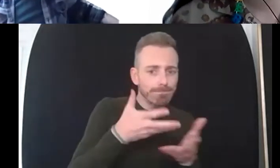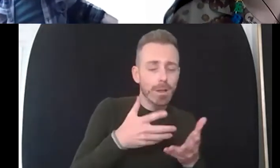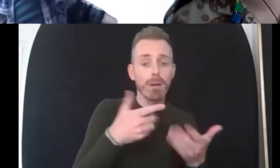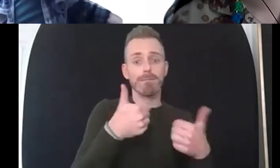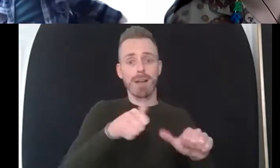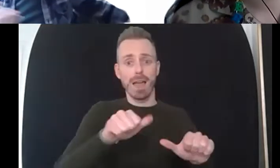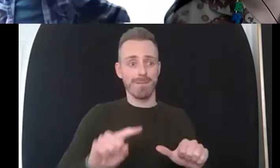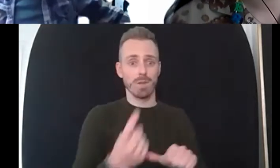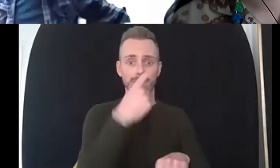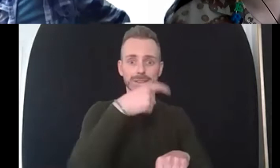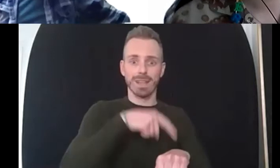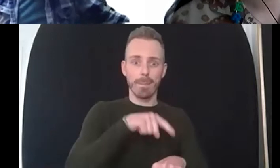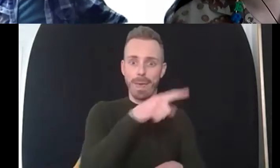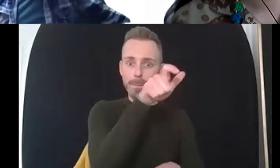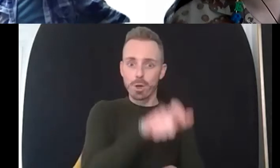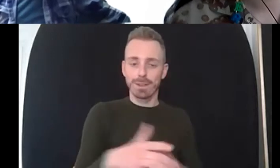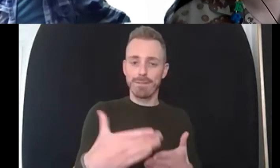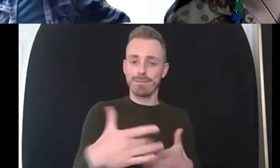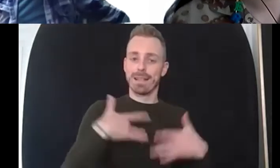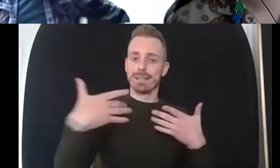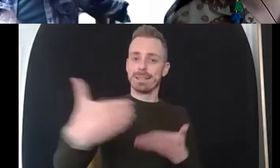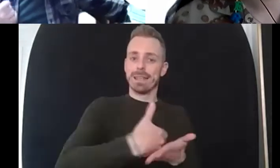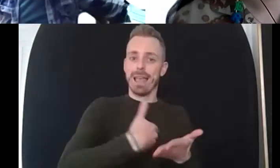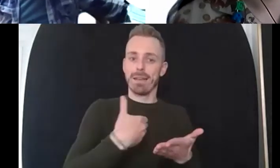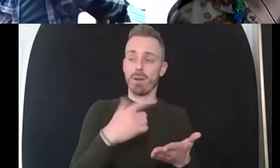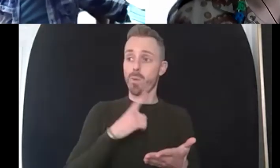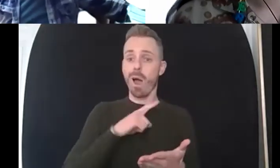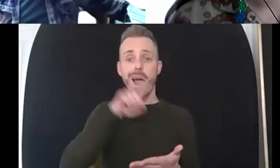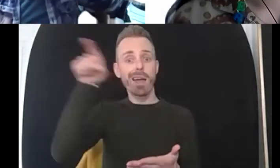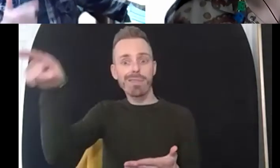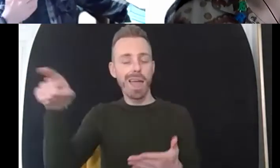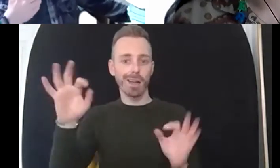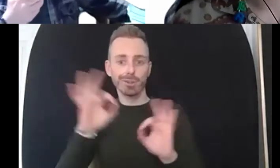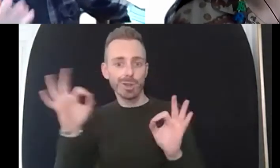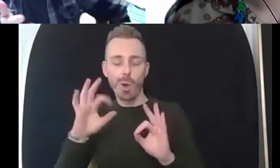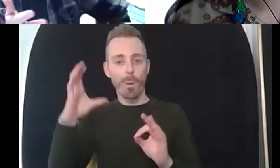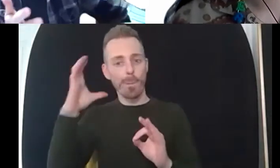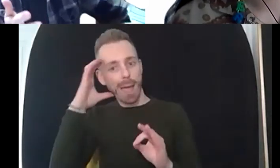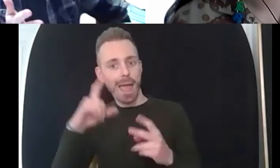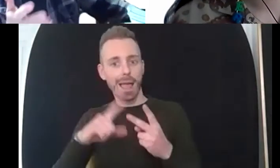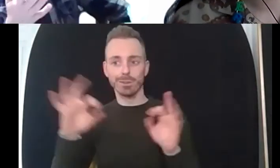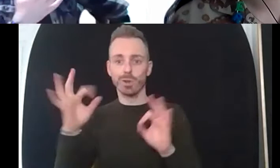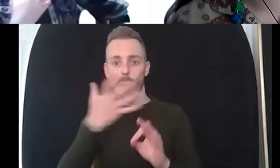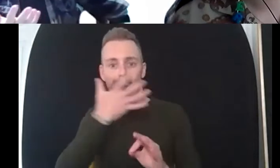they had no gas or electricity um they had no bedding they had no probably a few a few items of